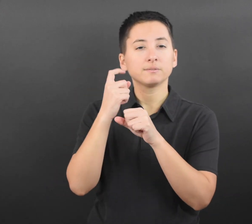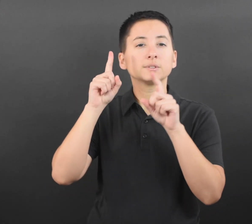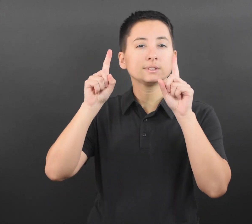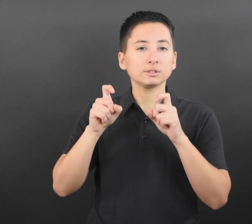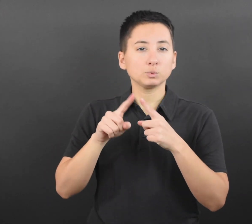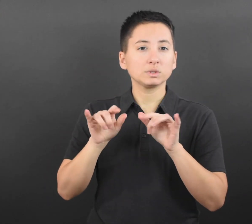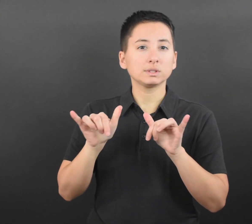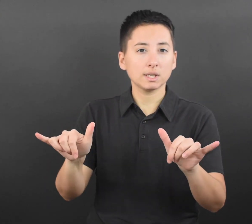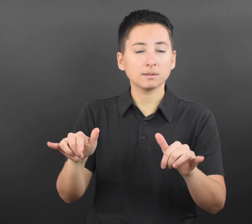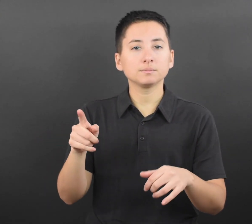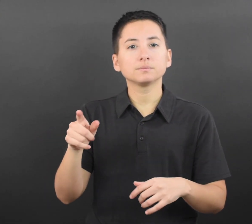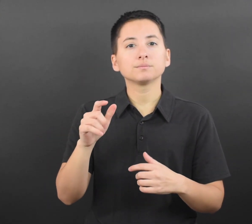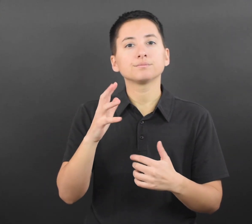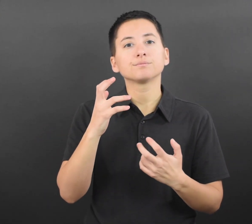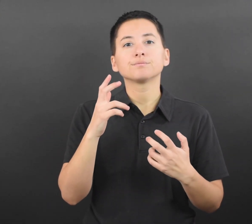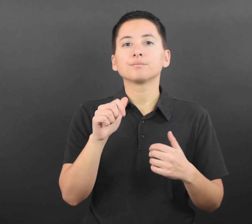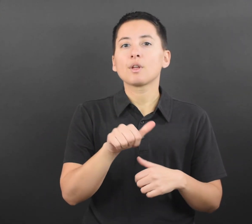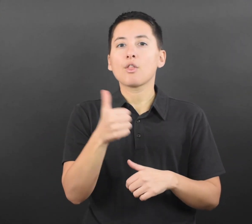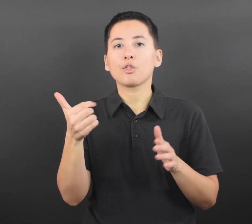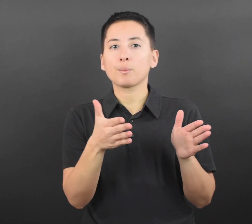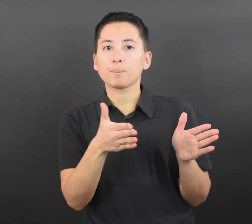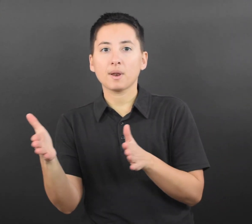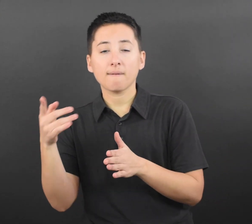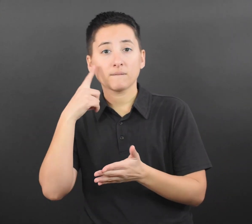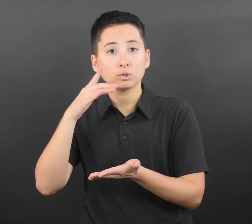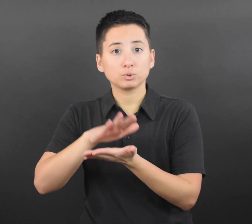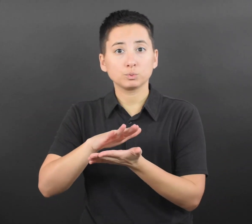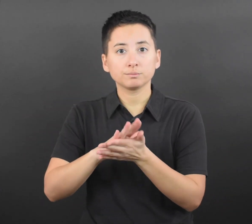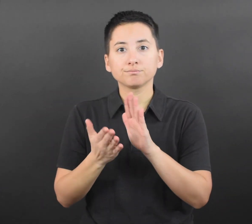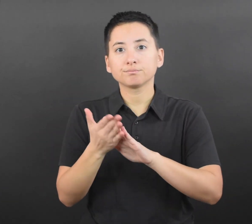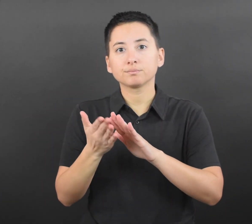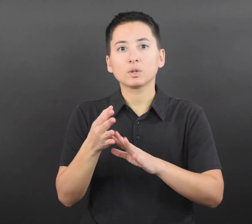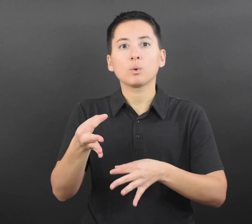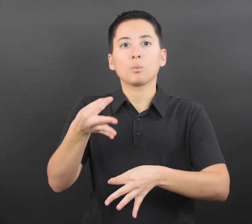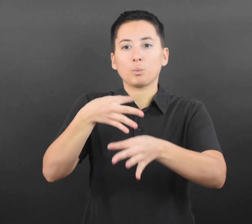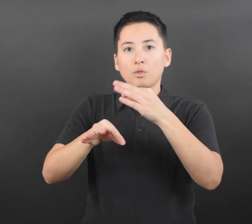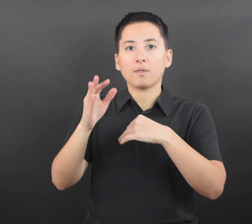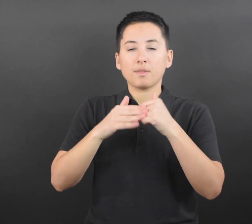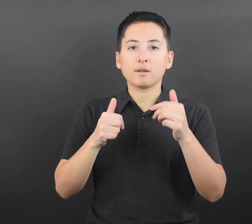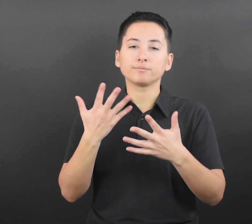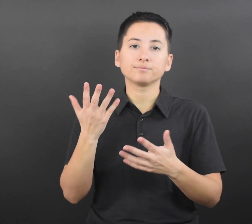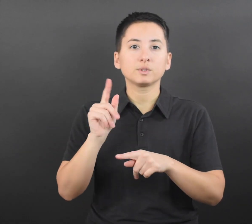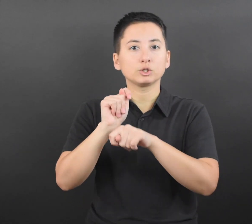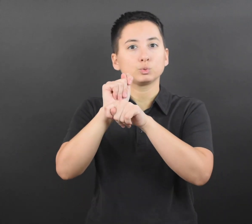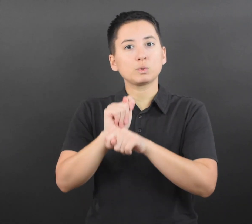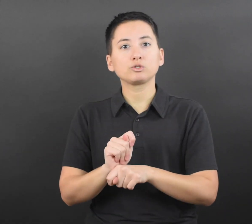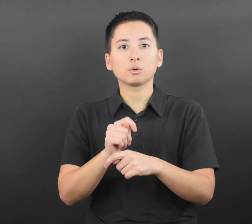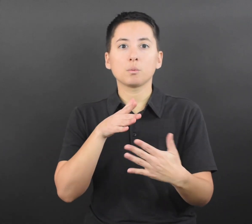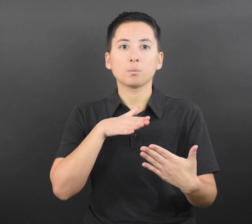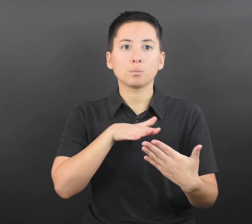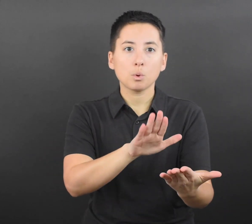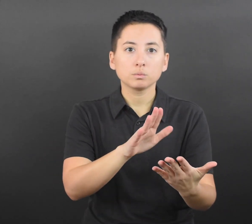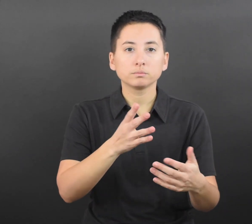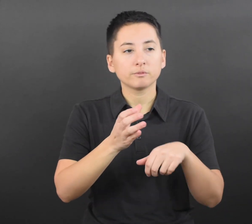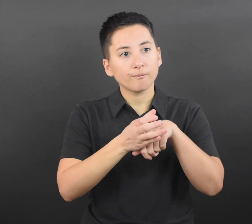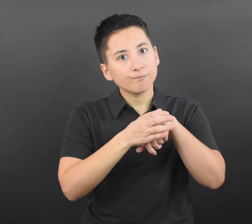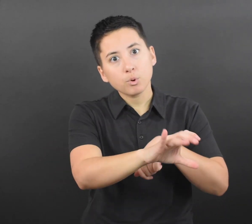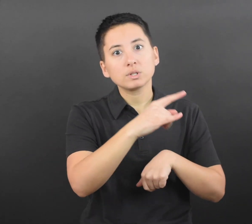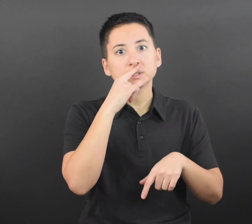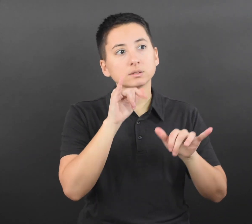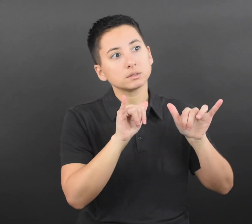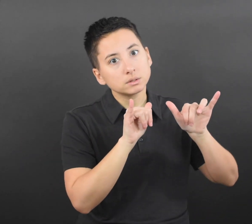Test to Stay (TTS) can be implemented by schools as an alternative to traditional quarantine